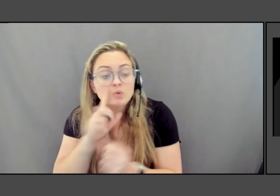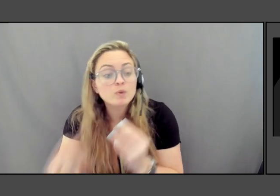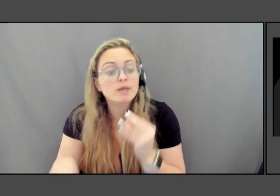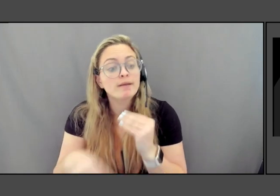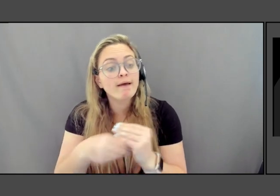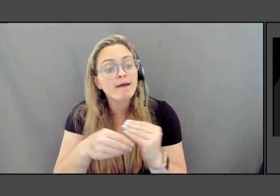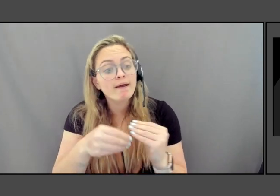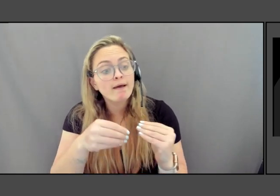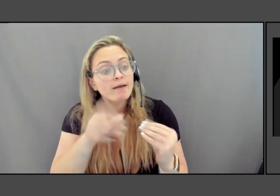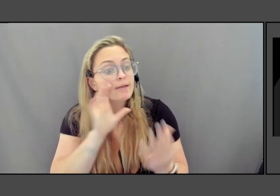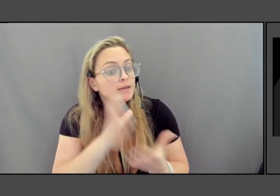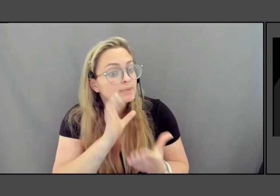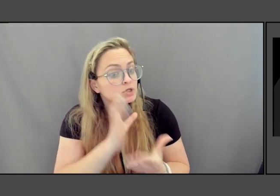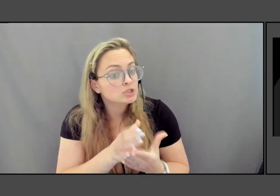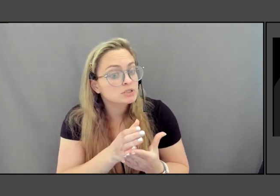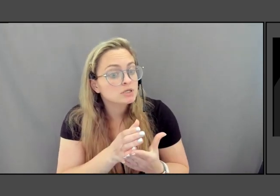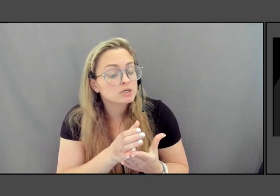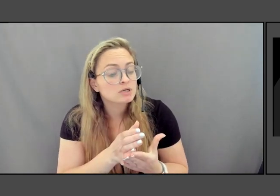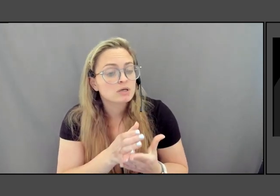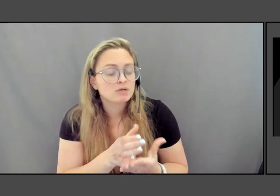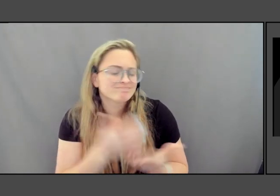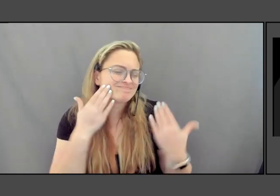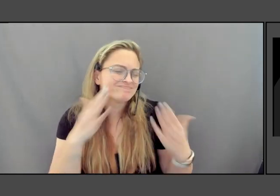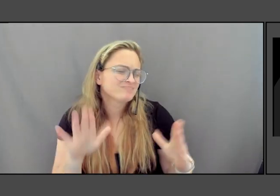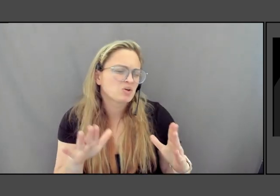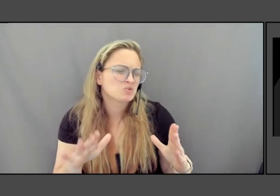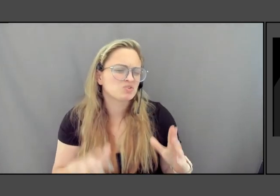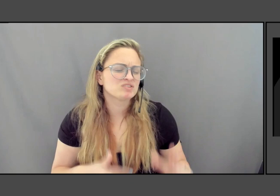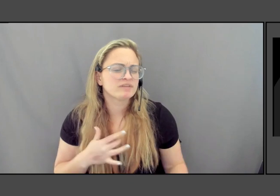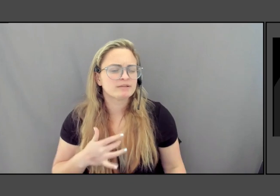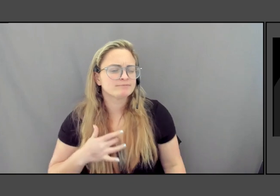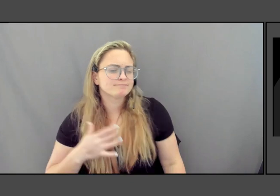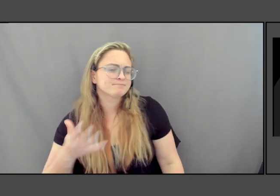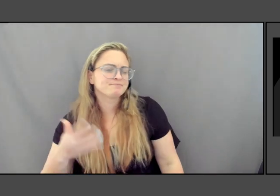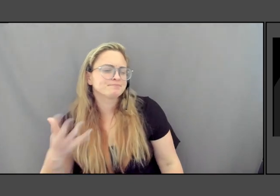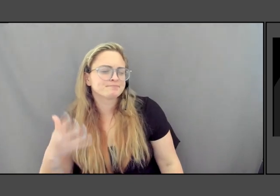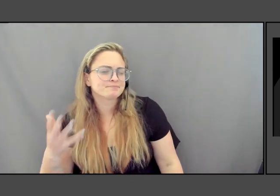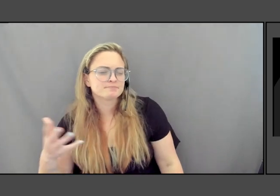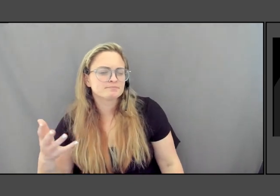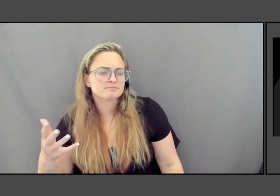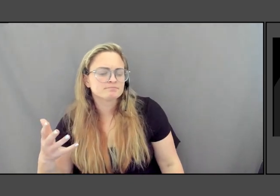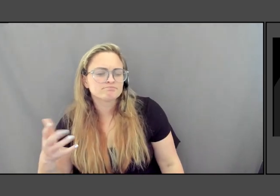And so I don't know, it just brought me to something that I'll just show. So I don't know.